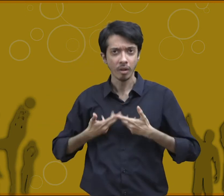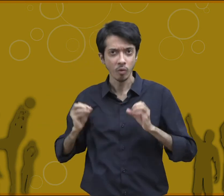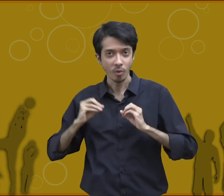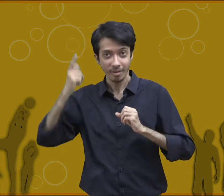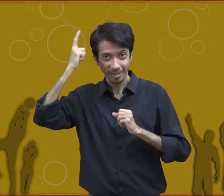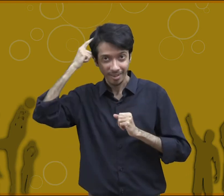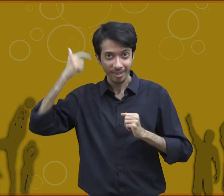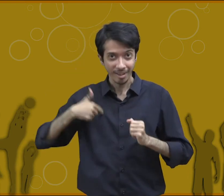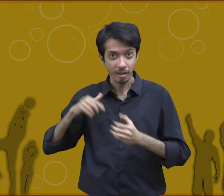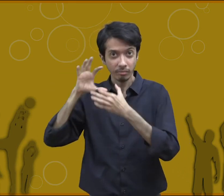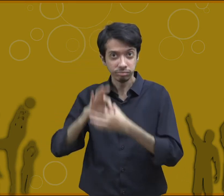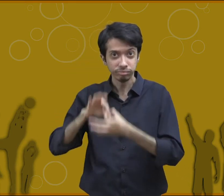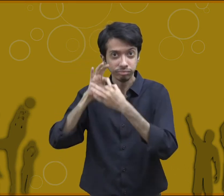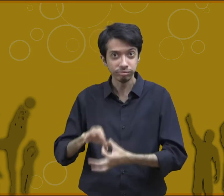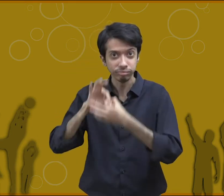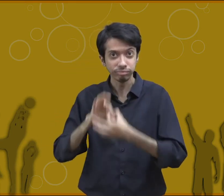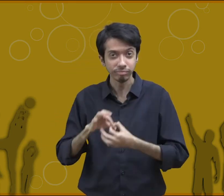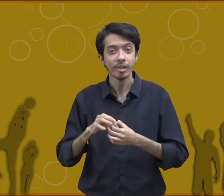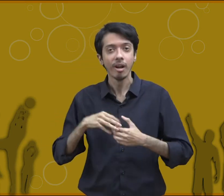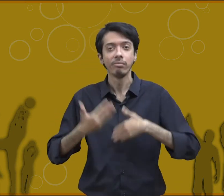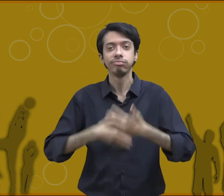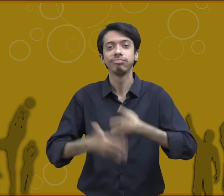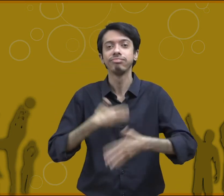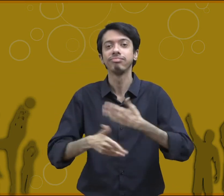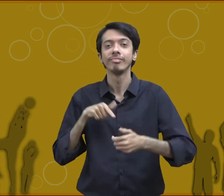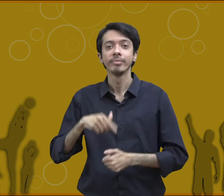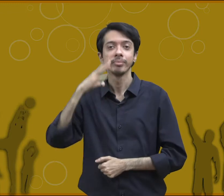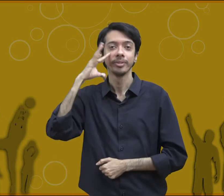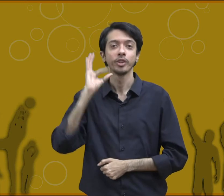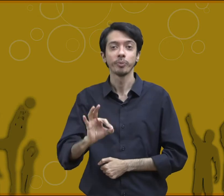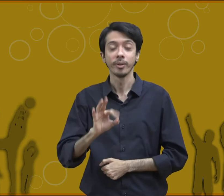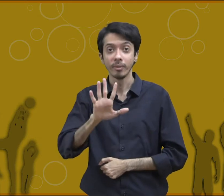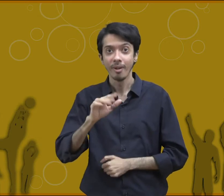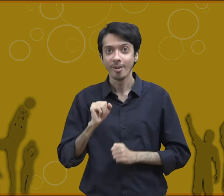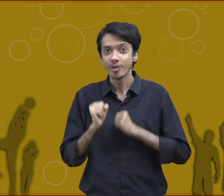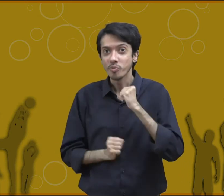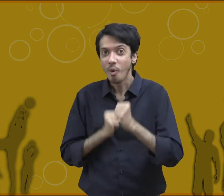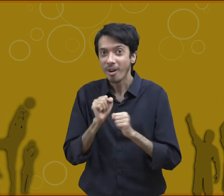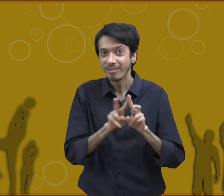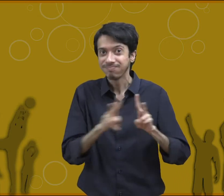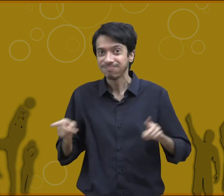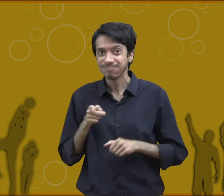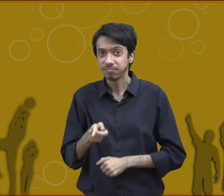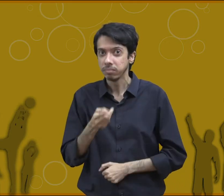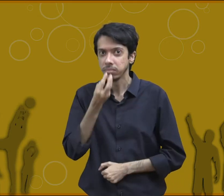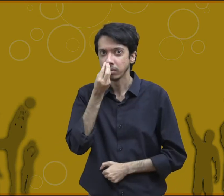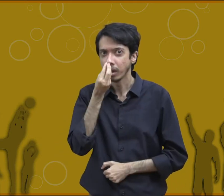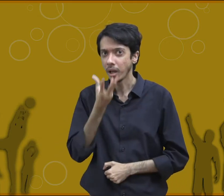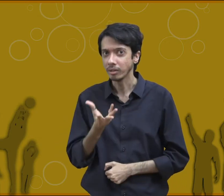of the body healthy neuromuscular system is important sports activities are not very easy